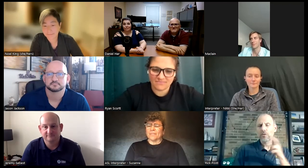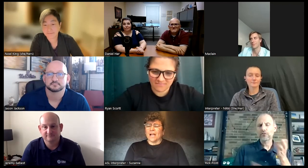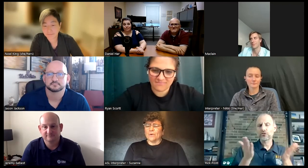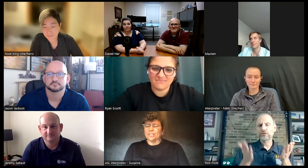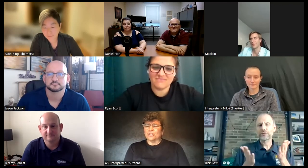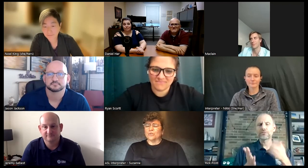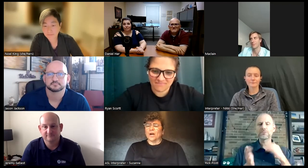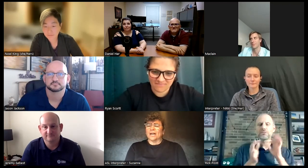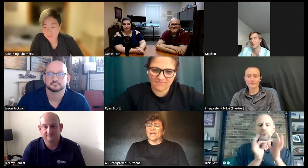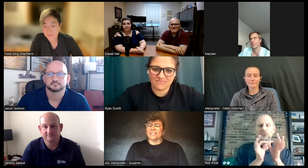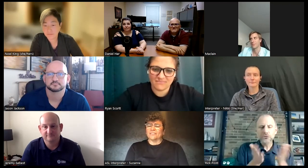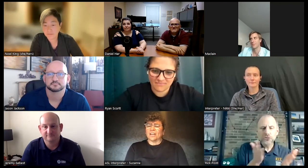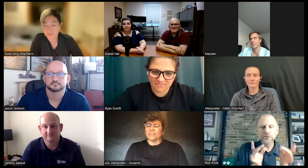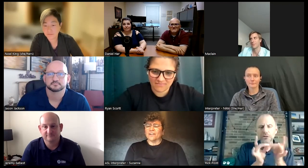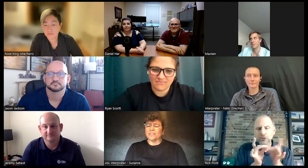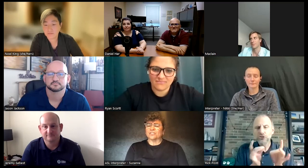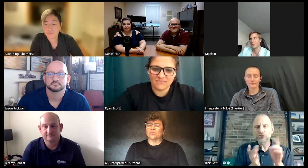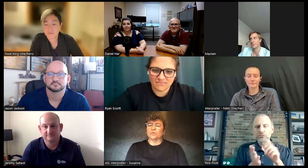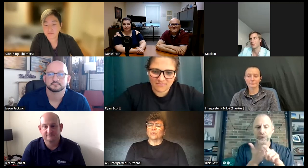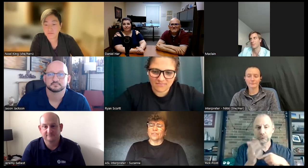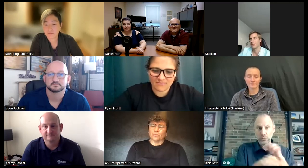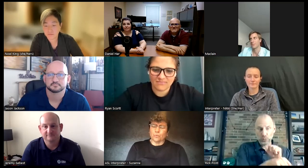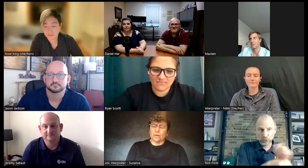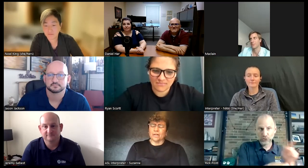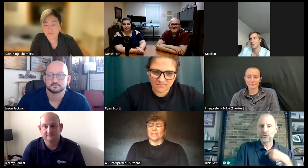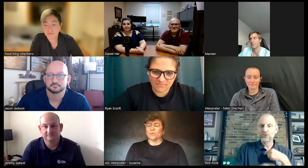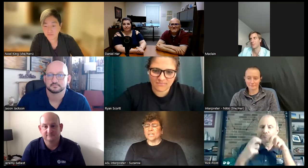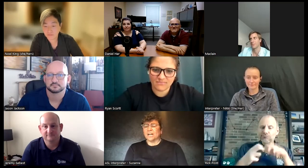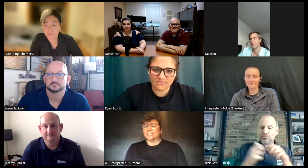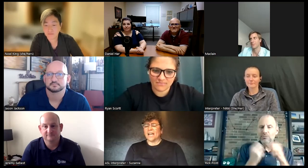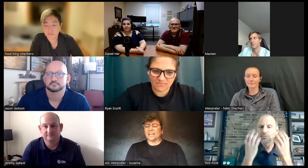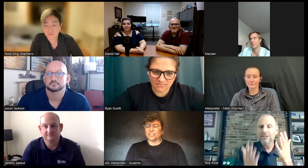I went to a deaf and hard of hearing school with in Wisconsin I had